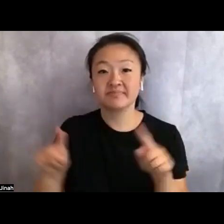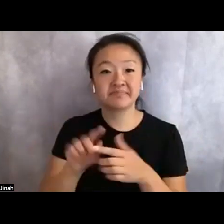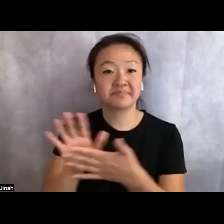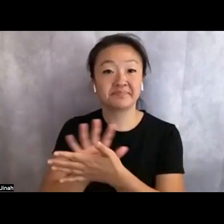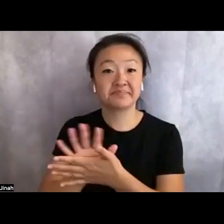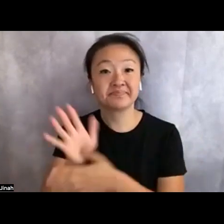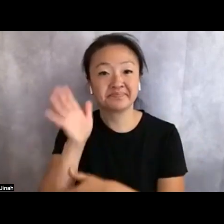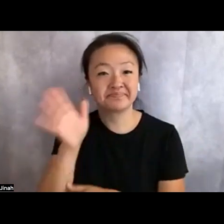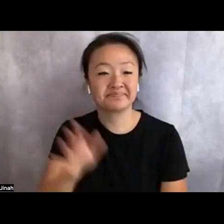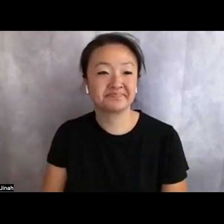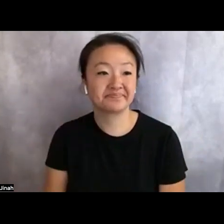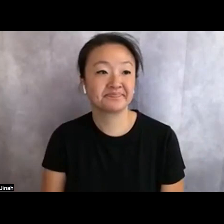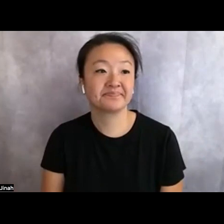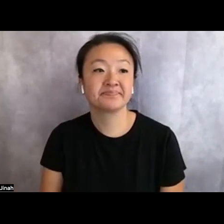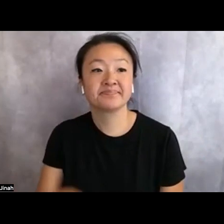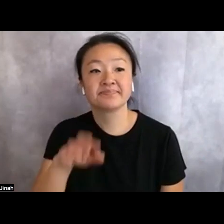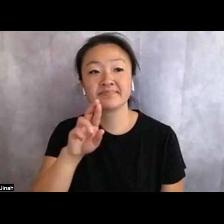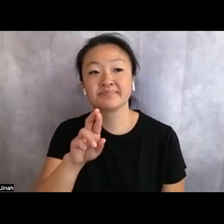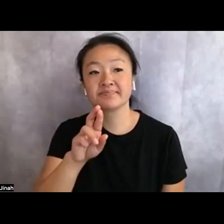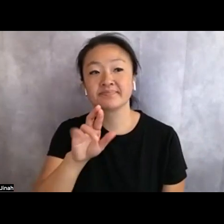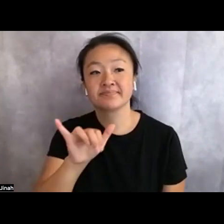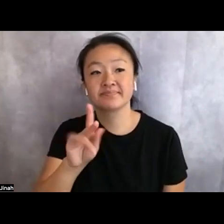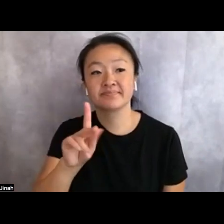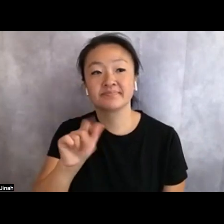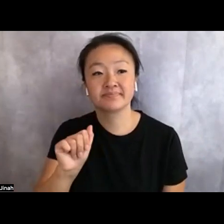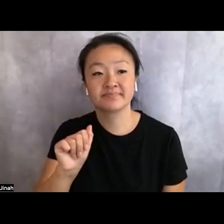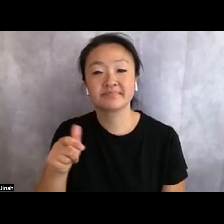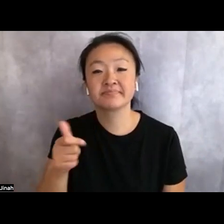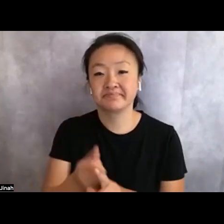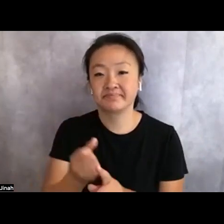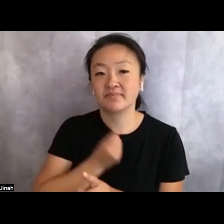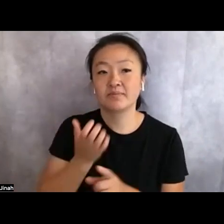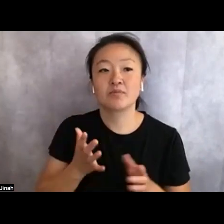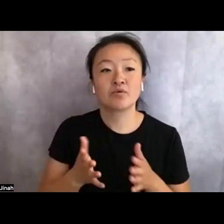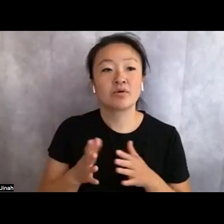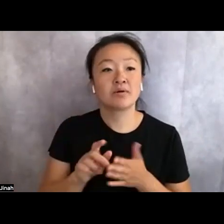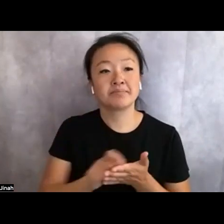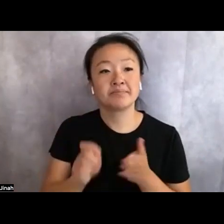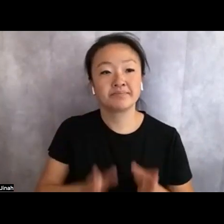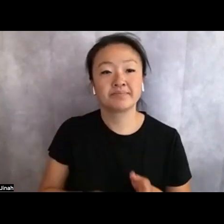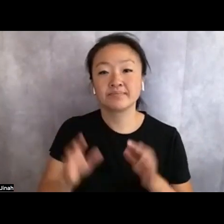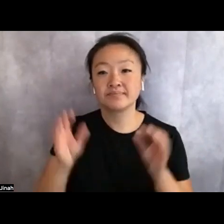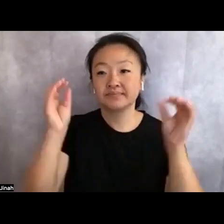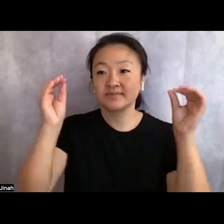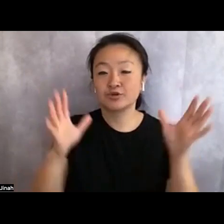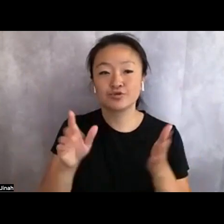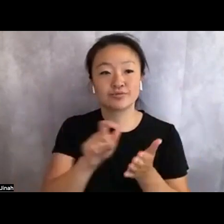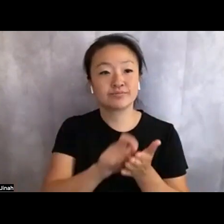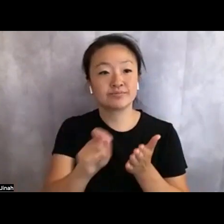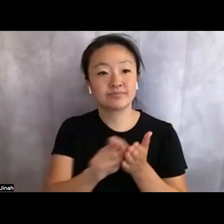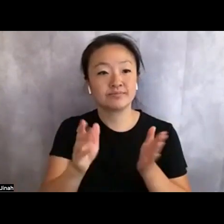Ryka Aoki is a poet, composer, teacher, and novelist. Her latest novel, Light